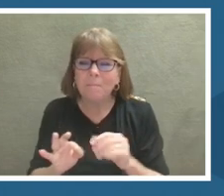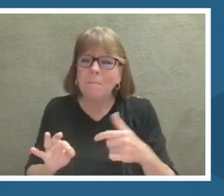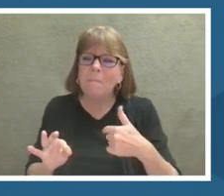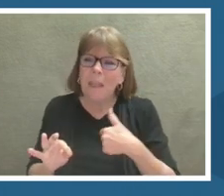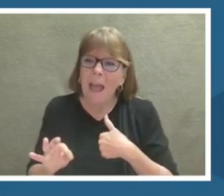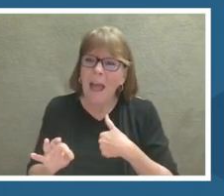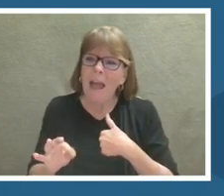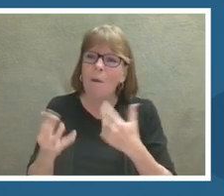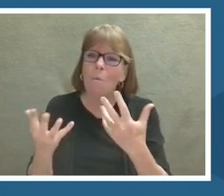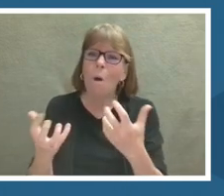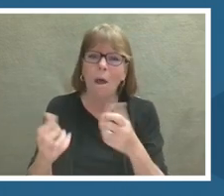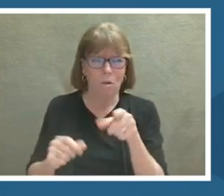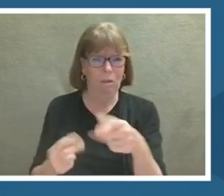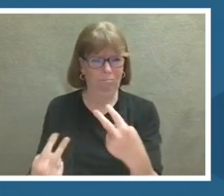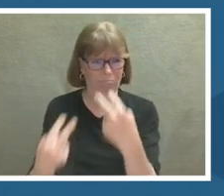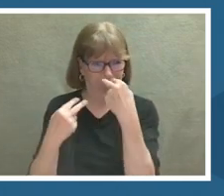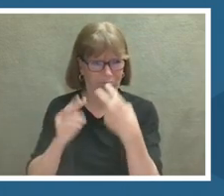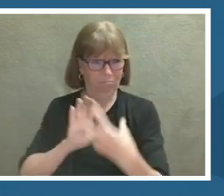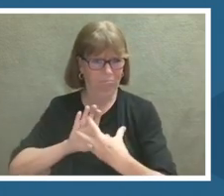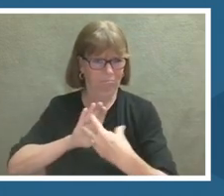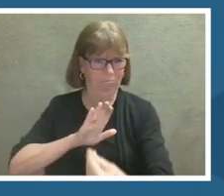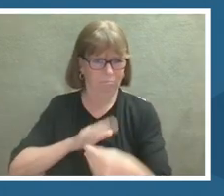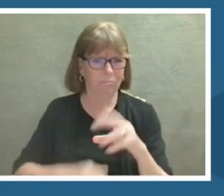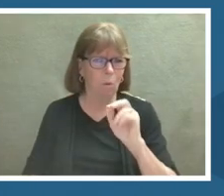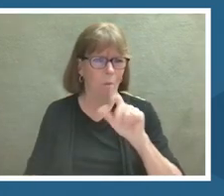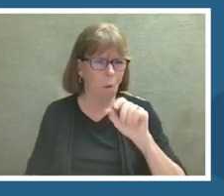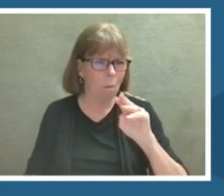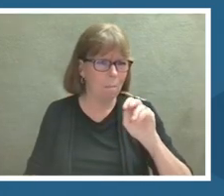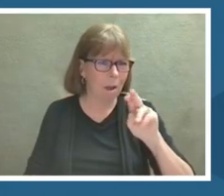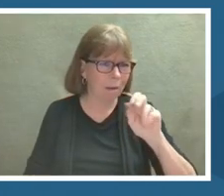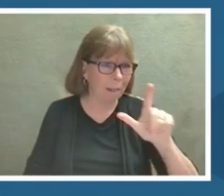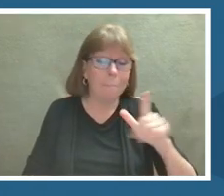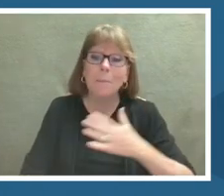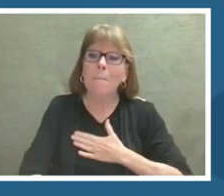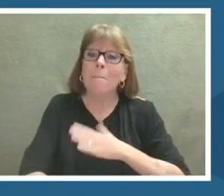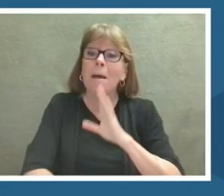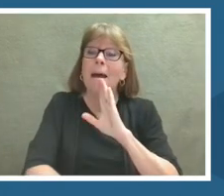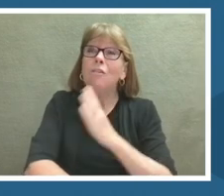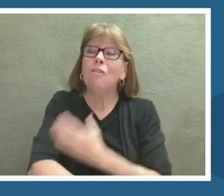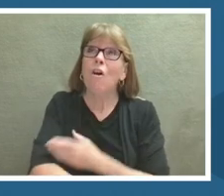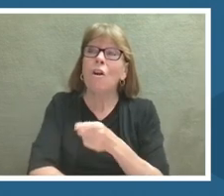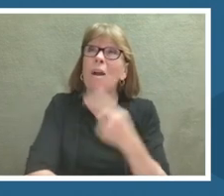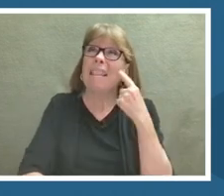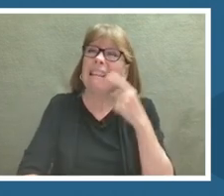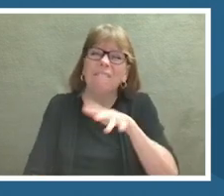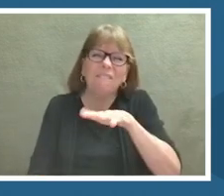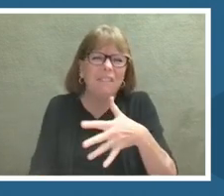One time, I think it was fifth grade for her, I went into her class and I was doing a lesson